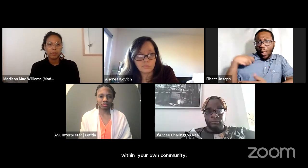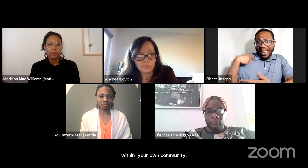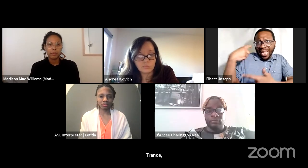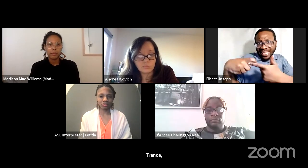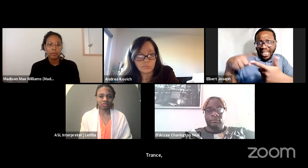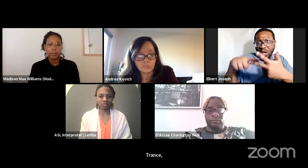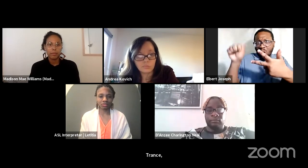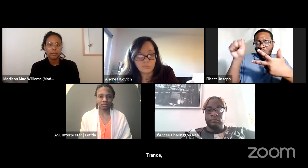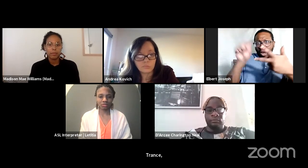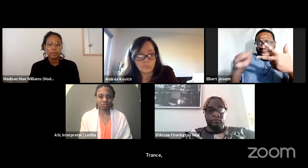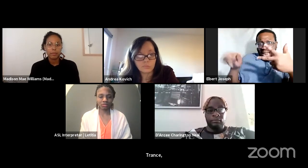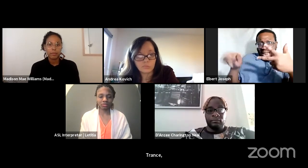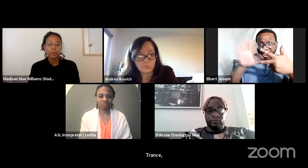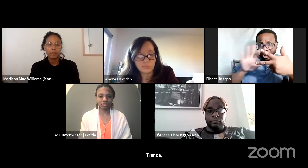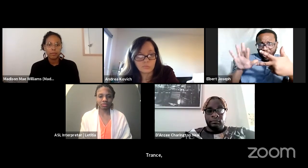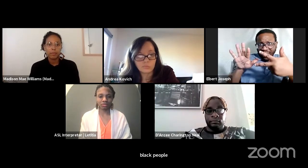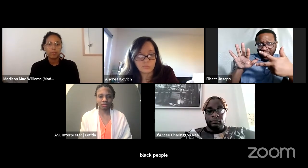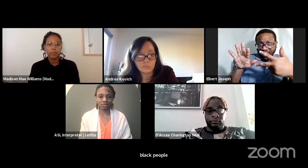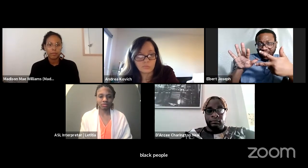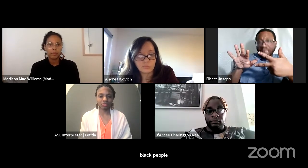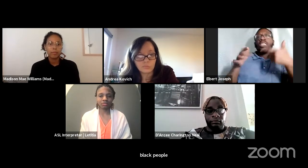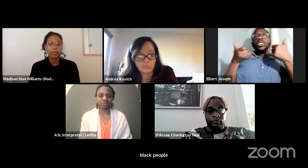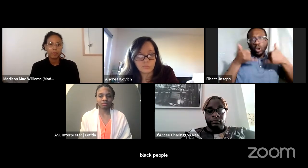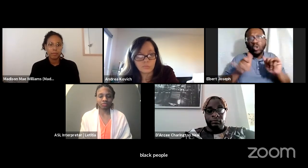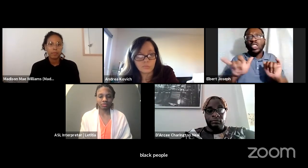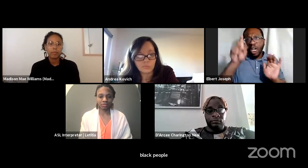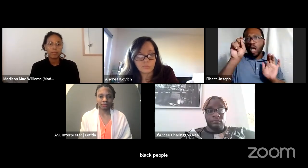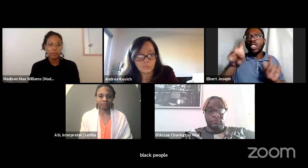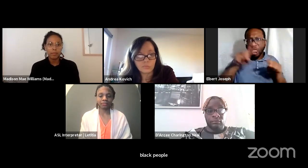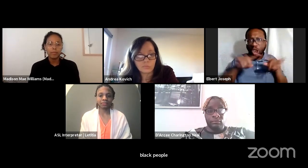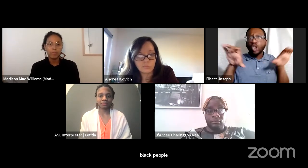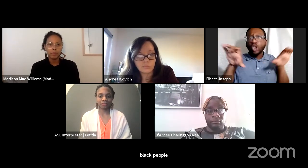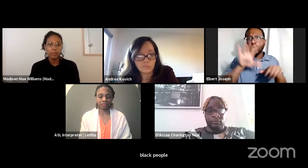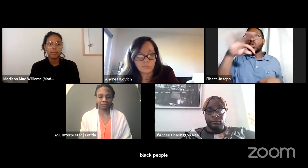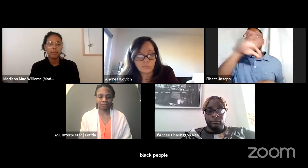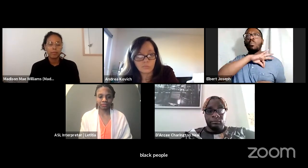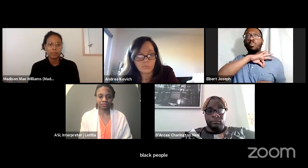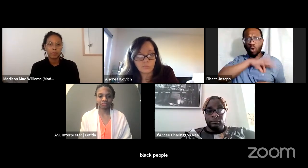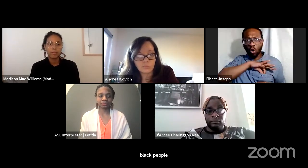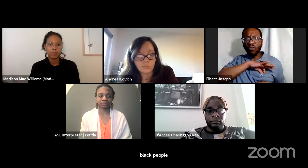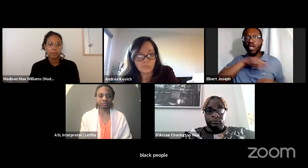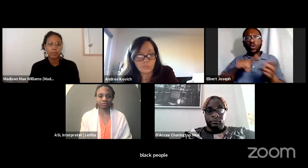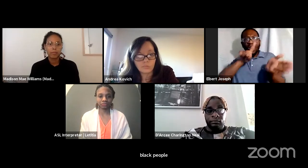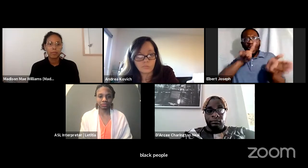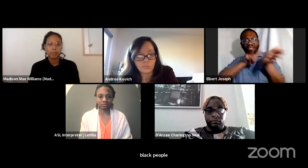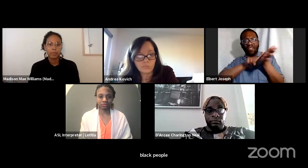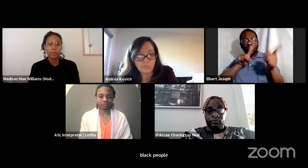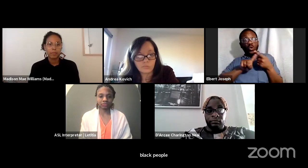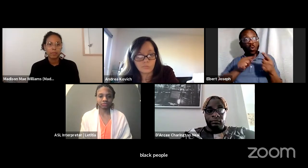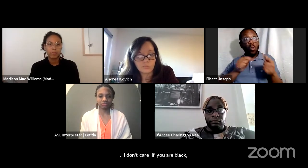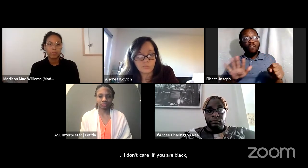I don't care if you're black, I don't care if you're Latinx, I don't care if you're Asian,